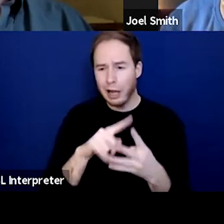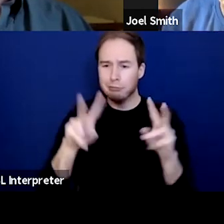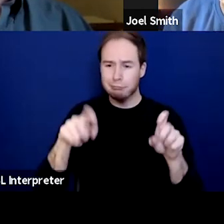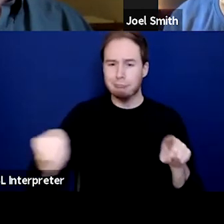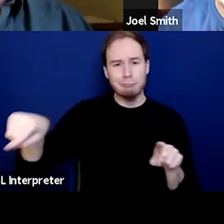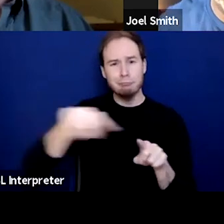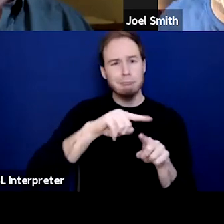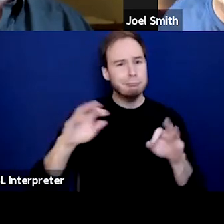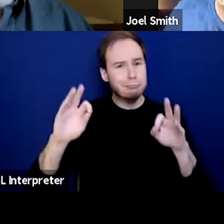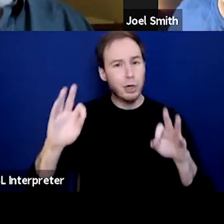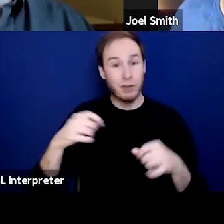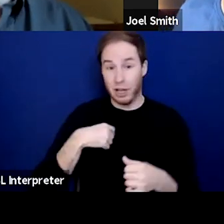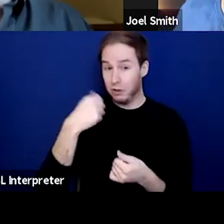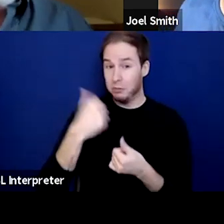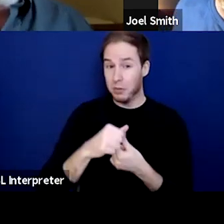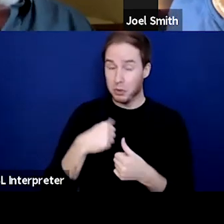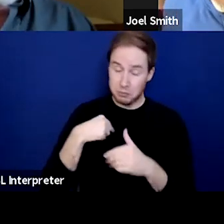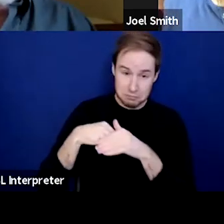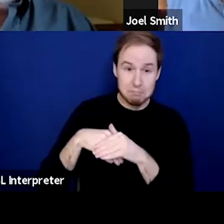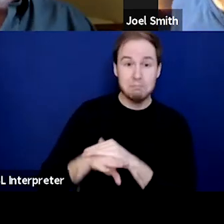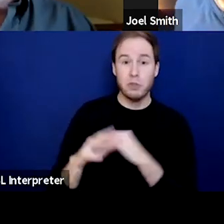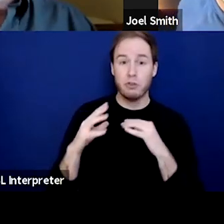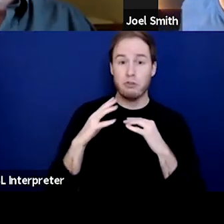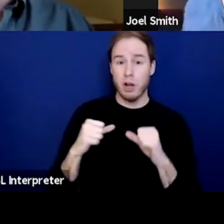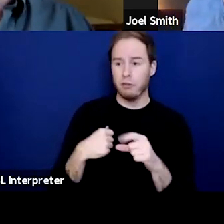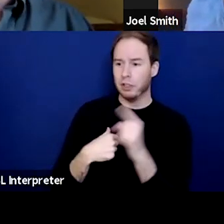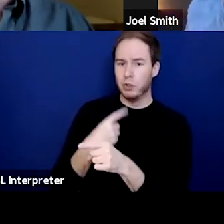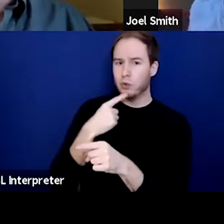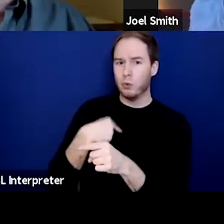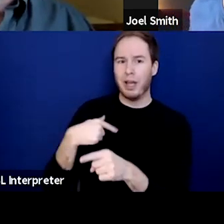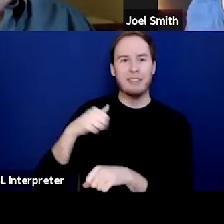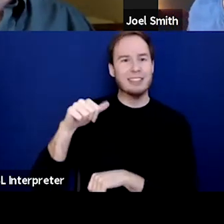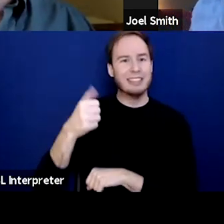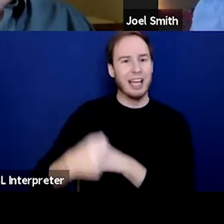As a matter a fight, when I first went into recovery, if somebody told me to add 10 years without a drink or a drug,